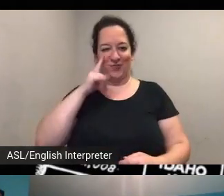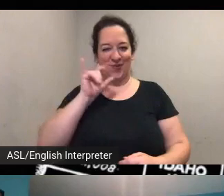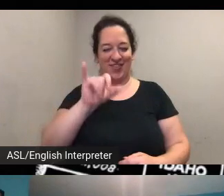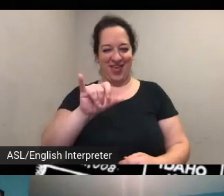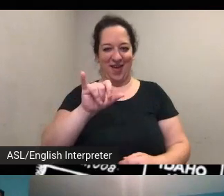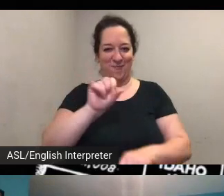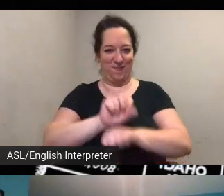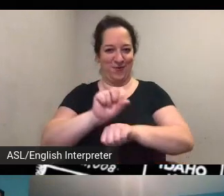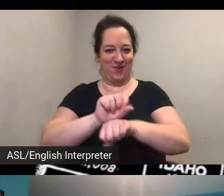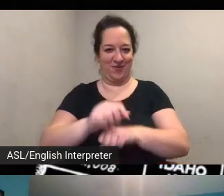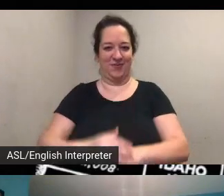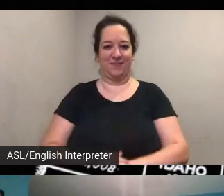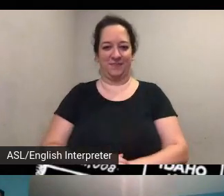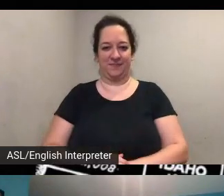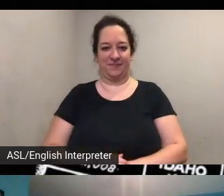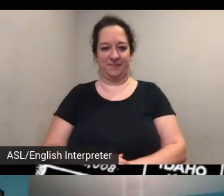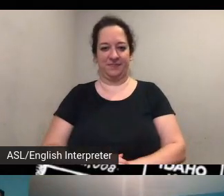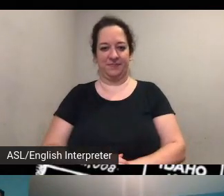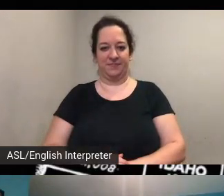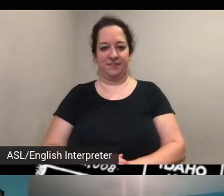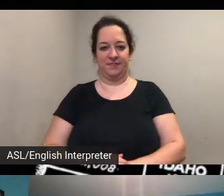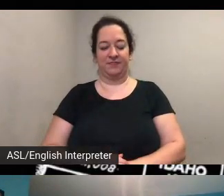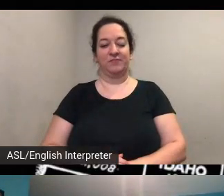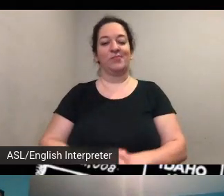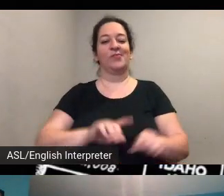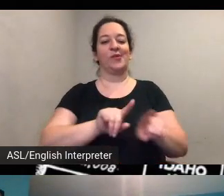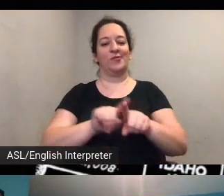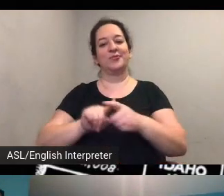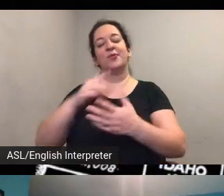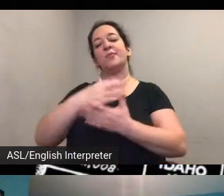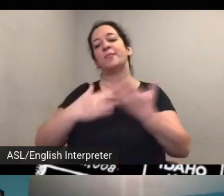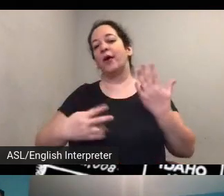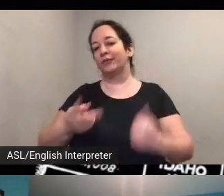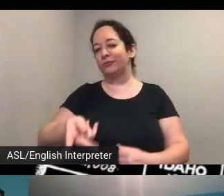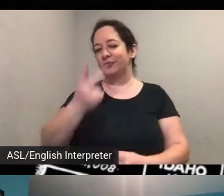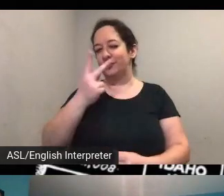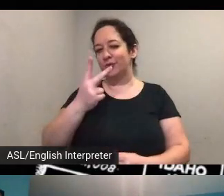the sort of part two uh or the second phase of this project with